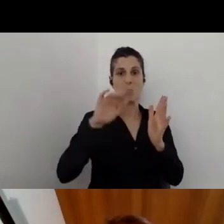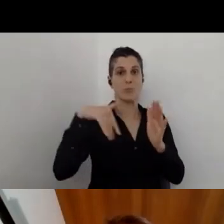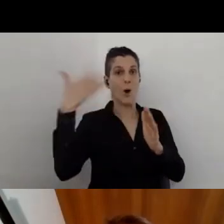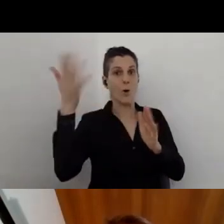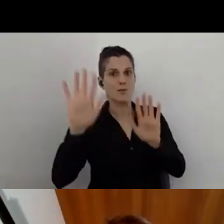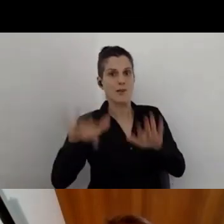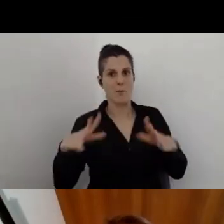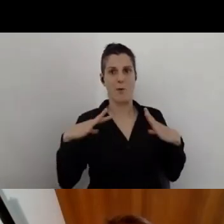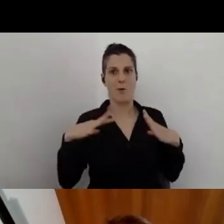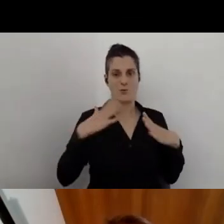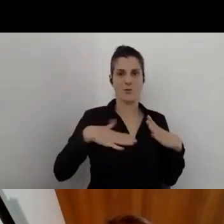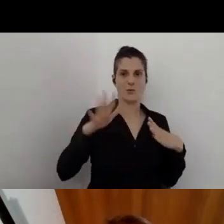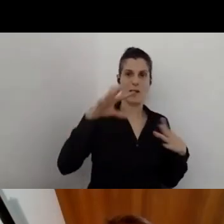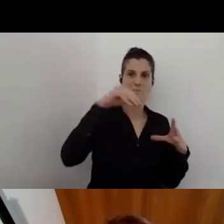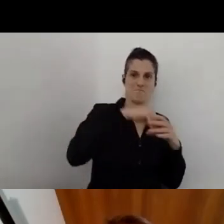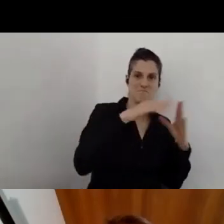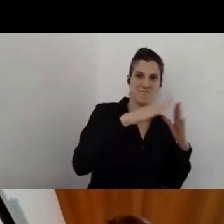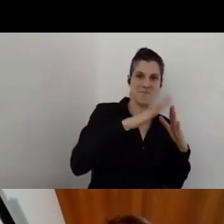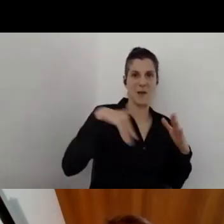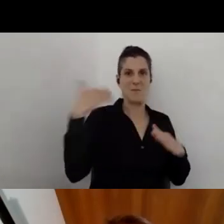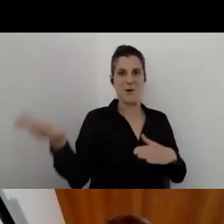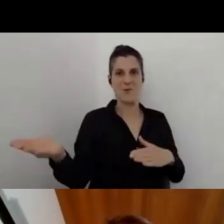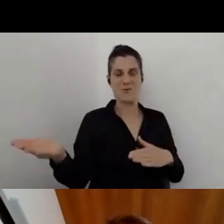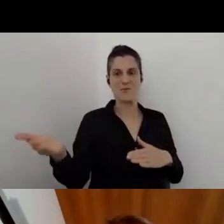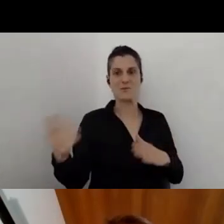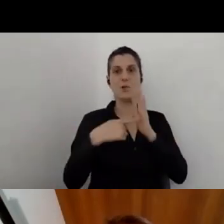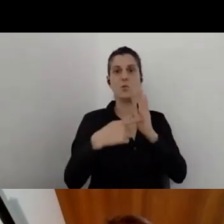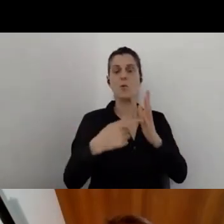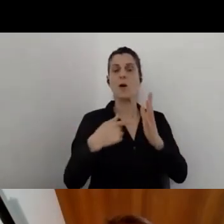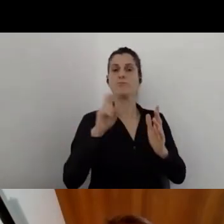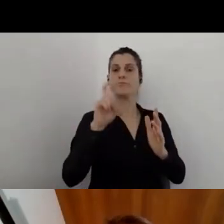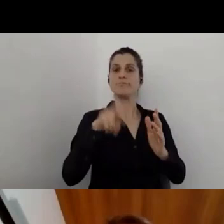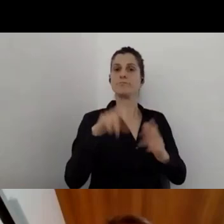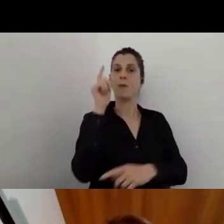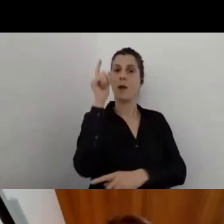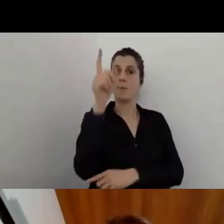When we check into a hotel room. So we need to understand,